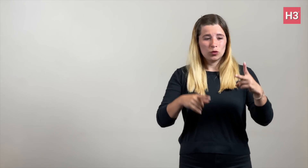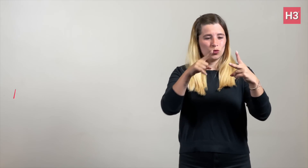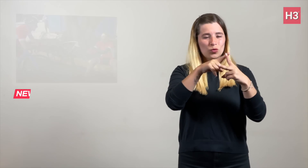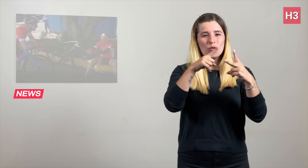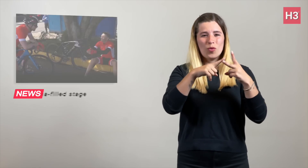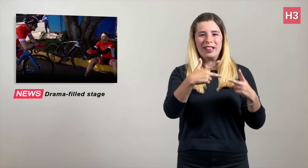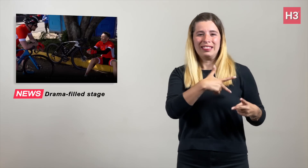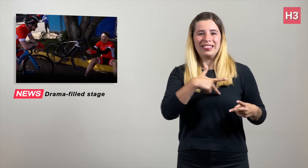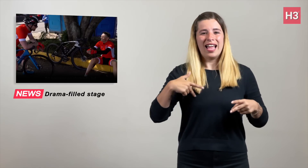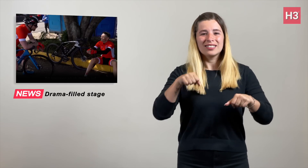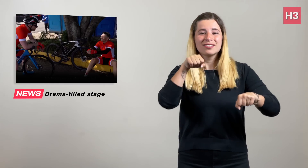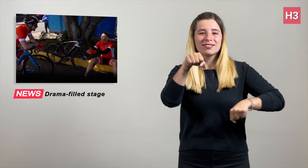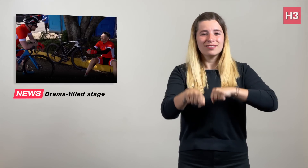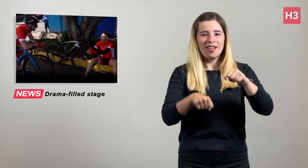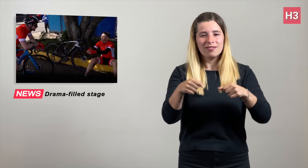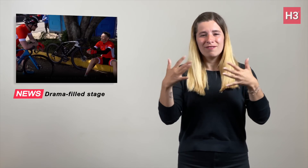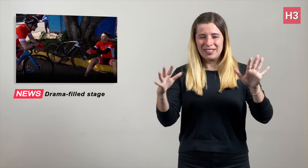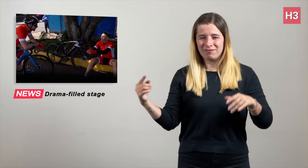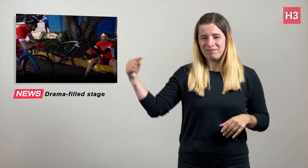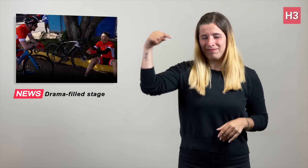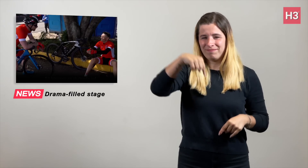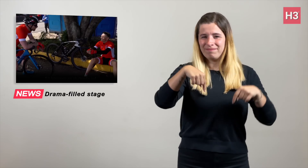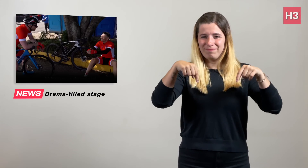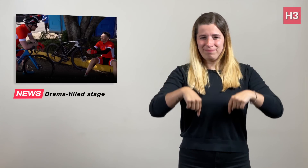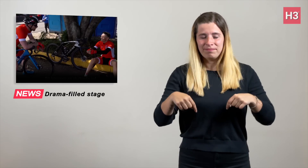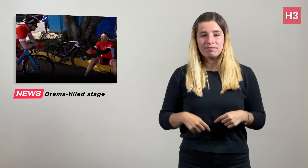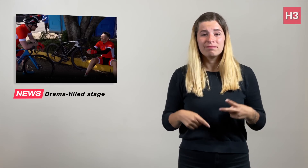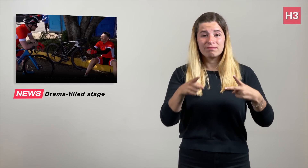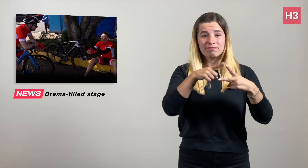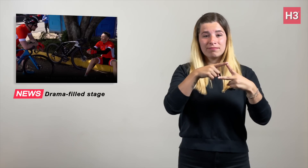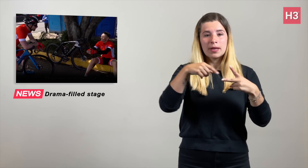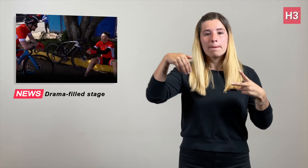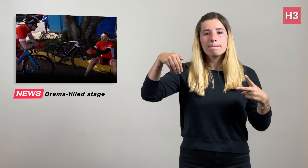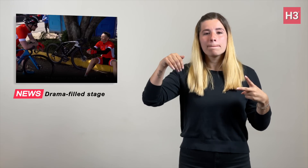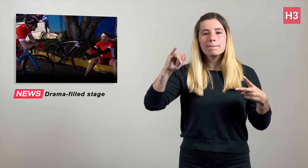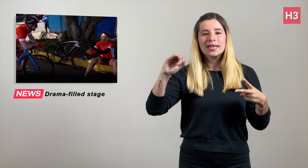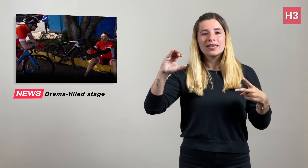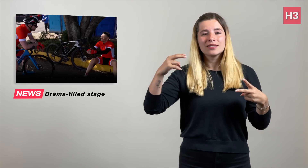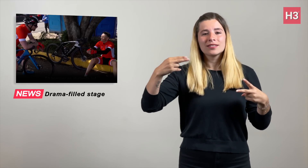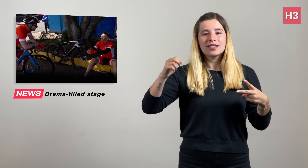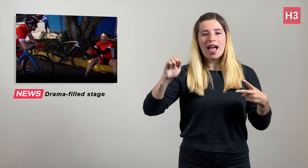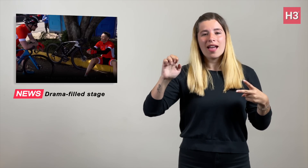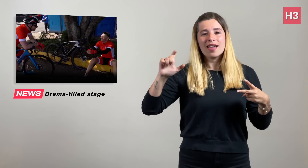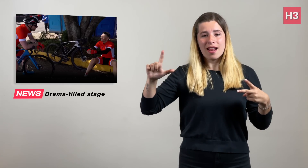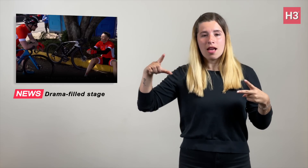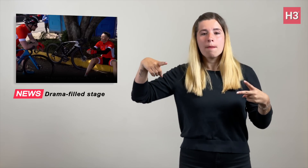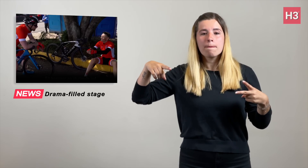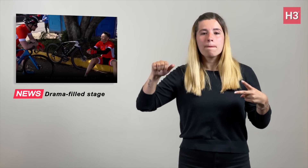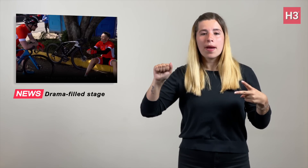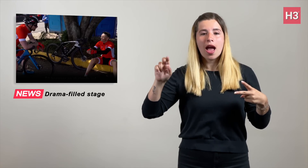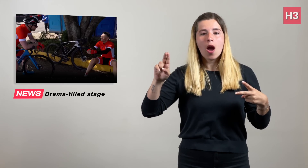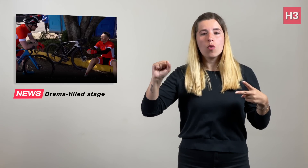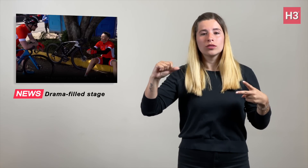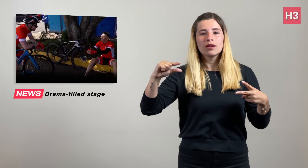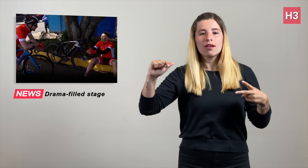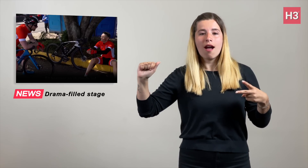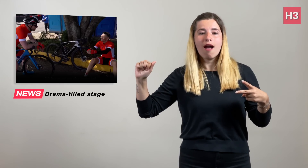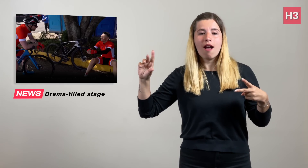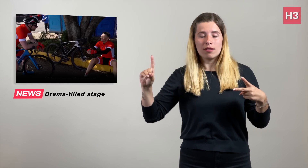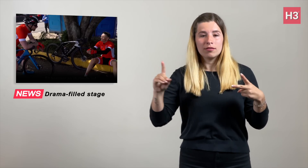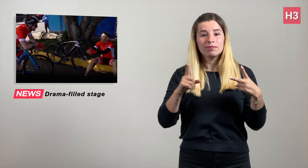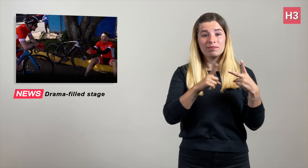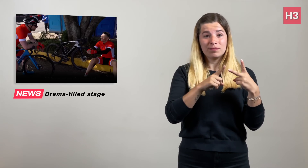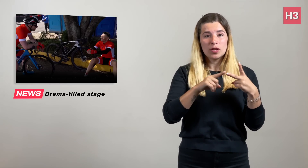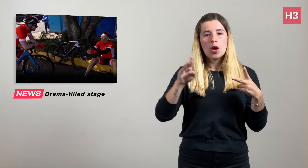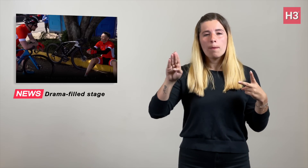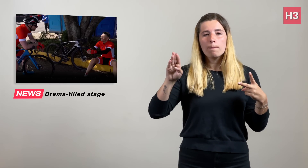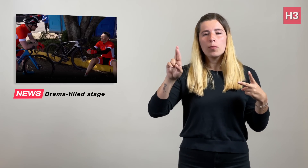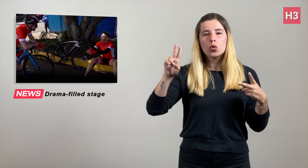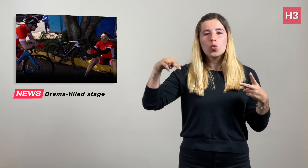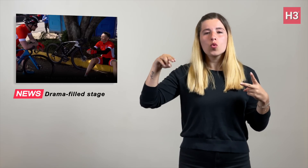Danish cyclists Michael Pausgaard and Bruno Ottesen,